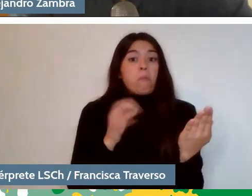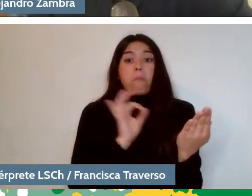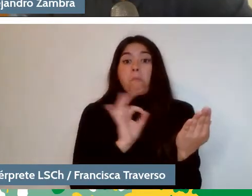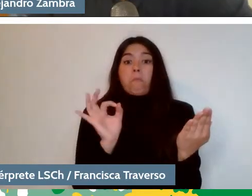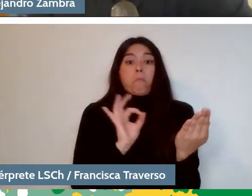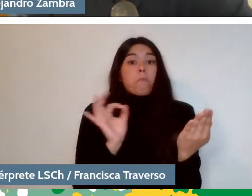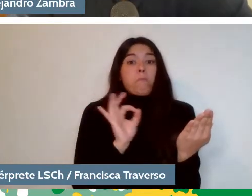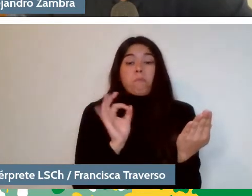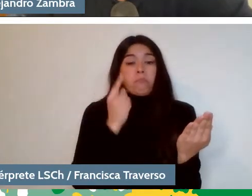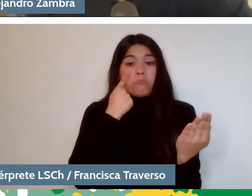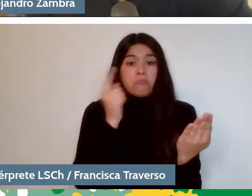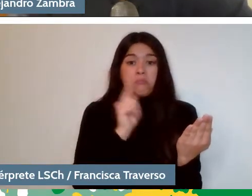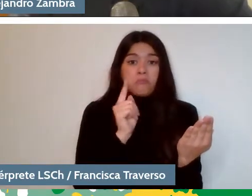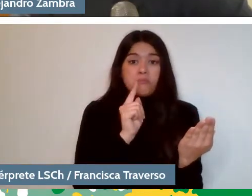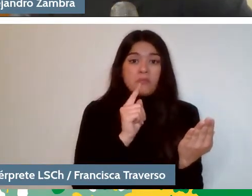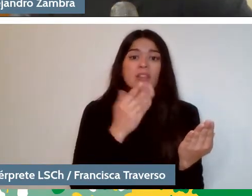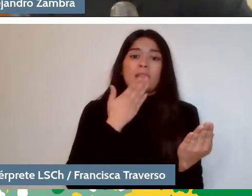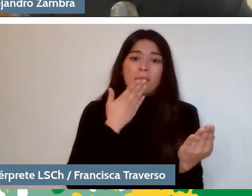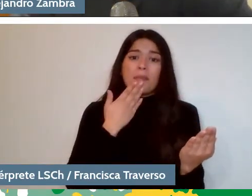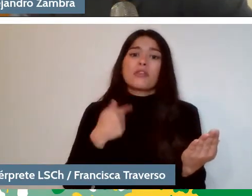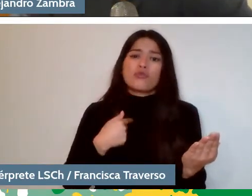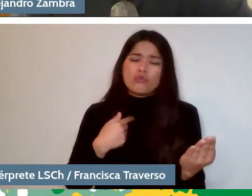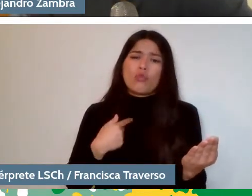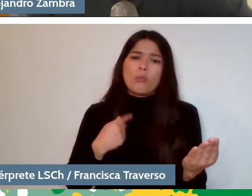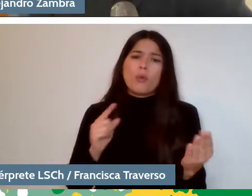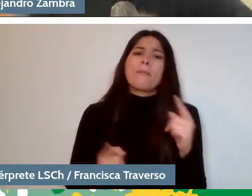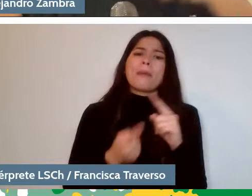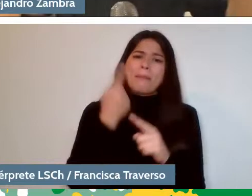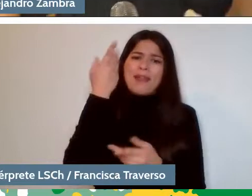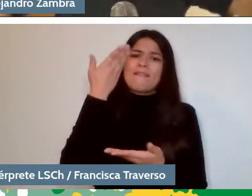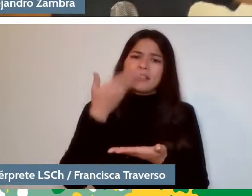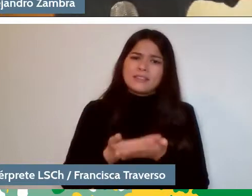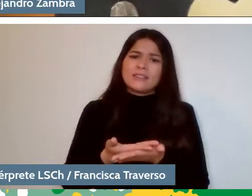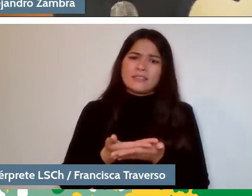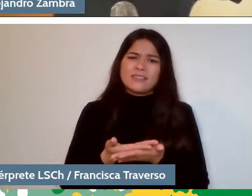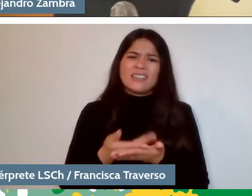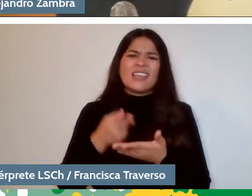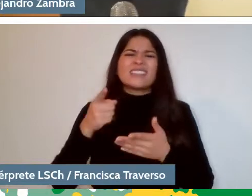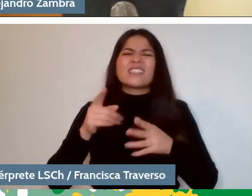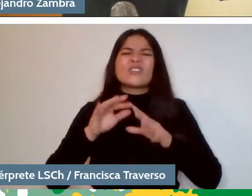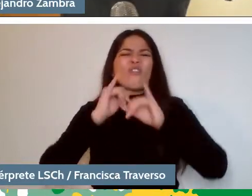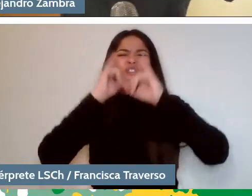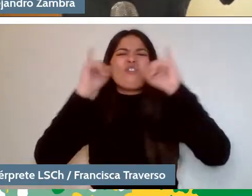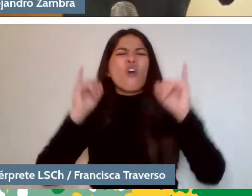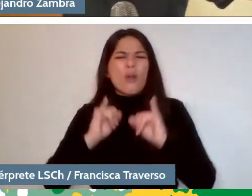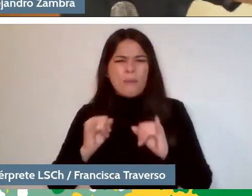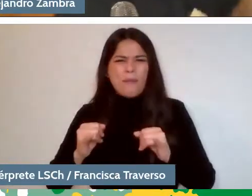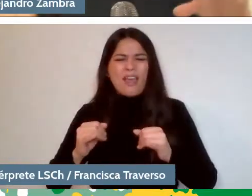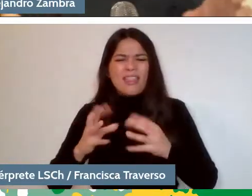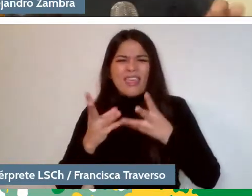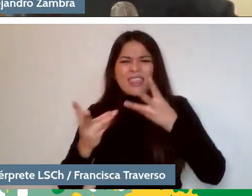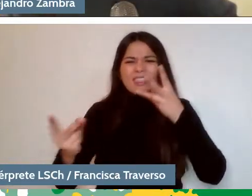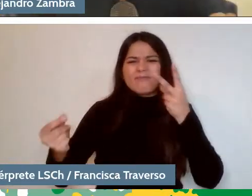"So, I'm going to be reading it for the first time, too." I think that these are concrete ways of undoing the hierarchy